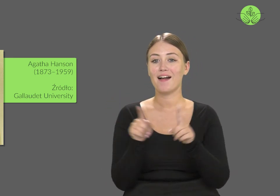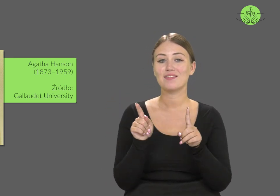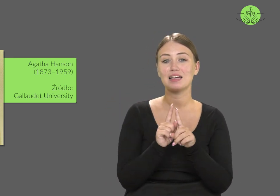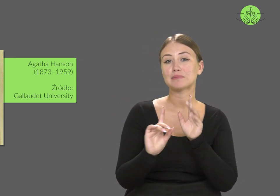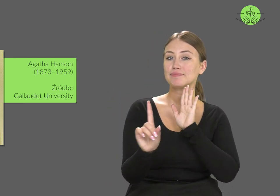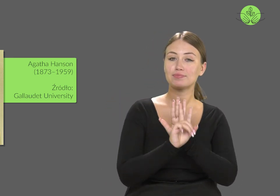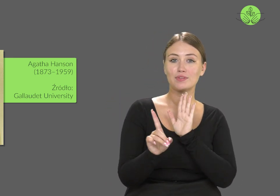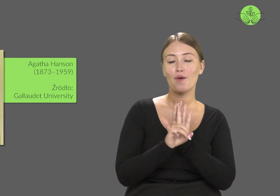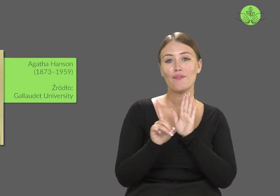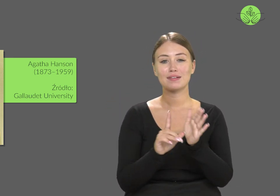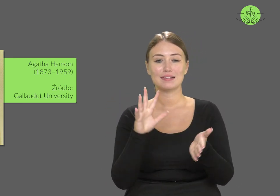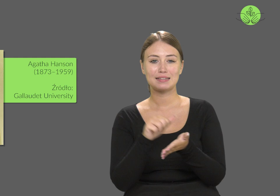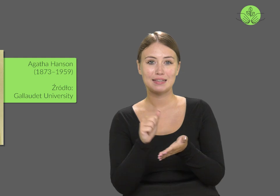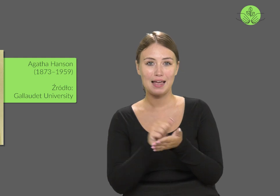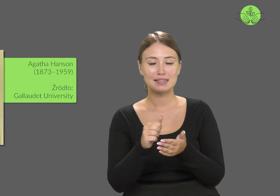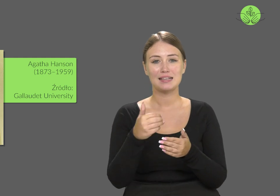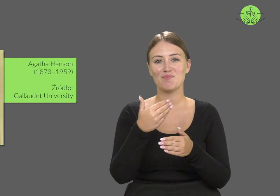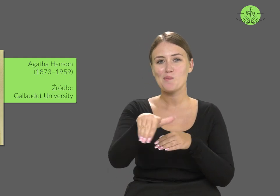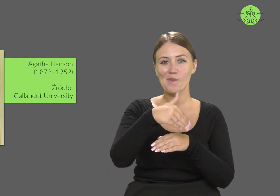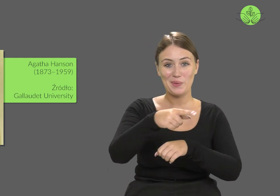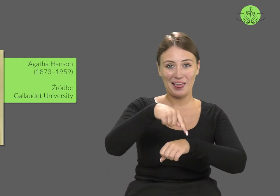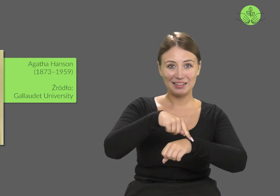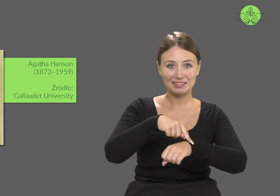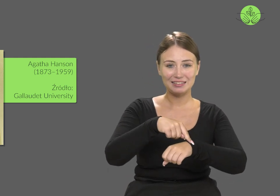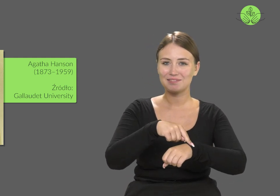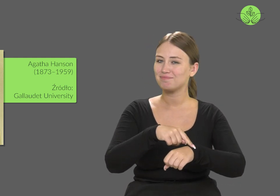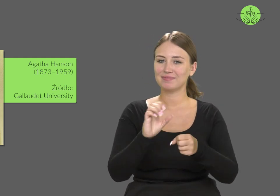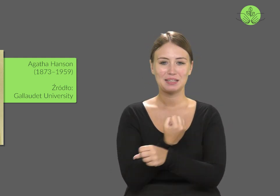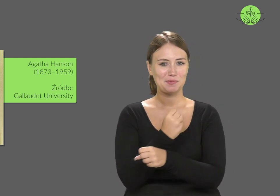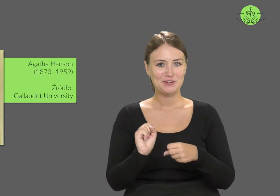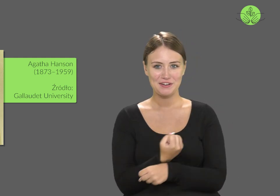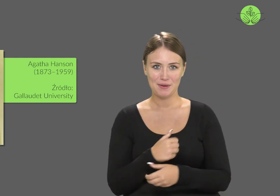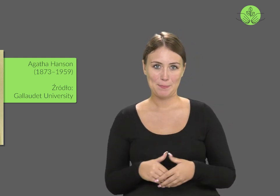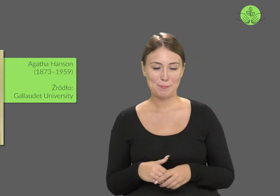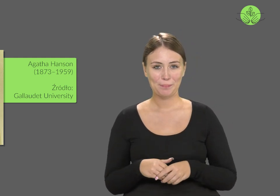The only exception was if a male student extended an invitation to a female student